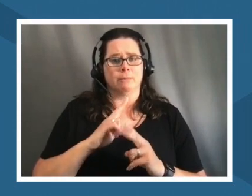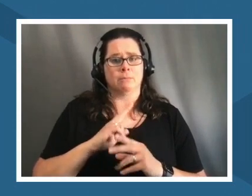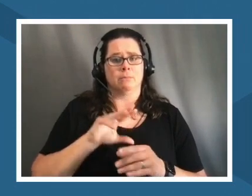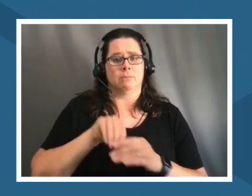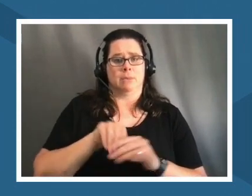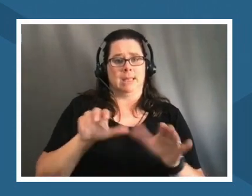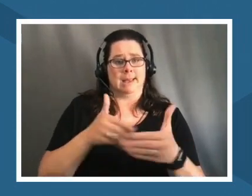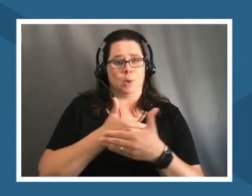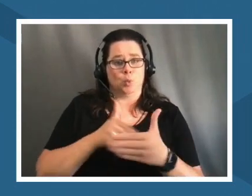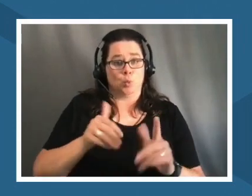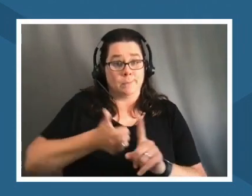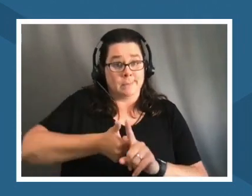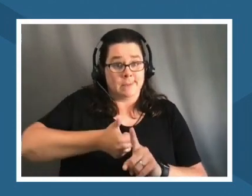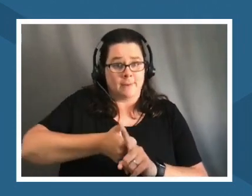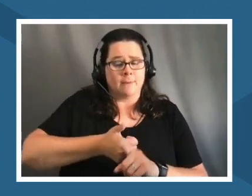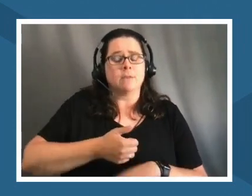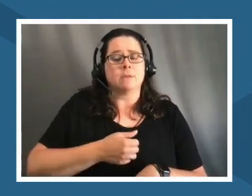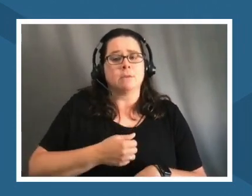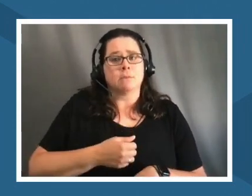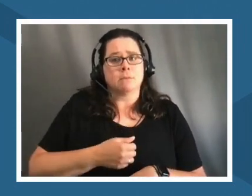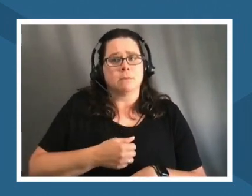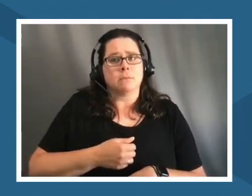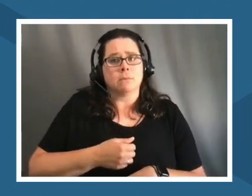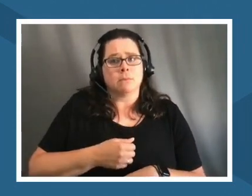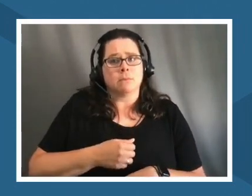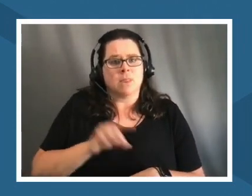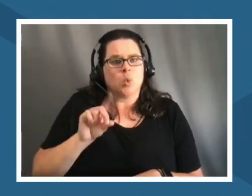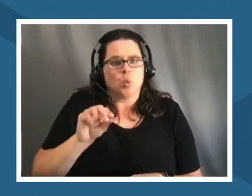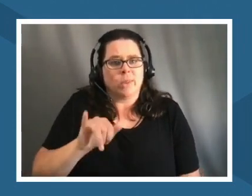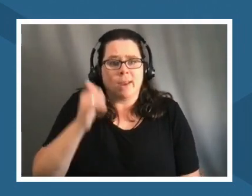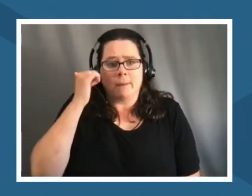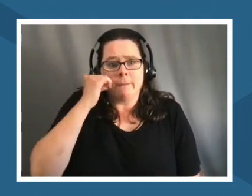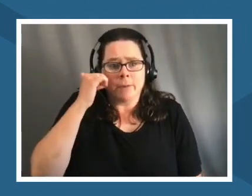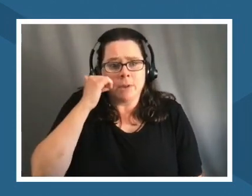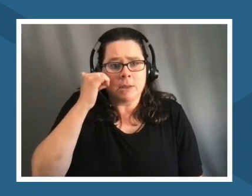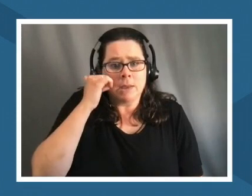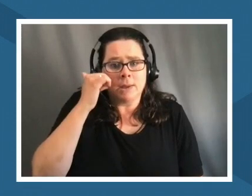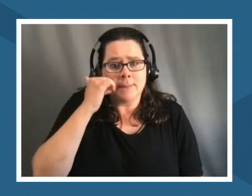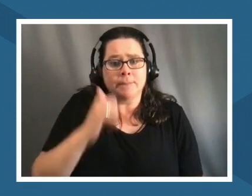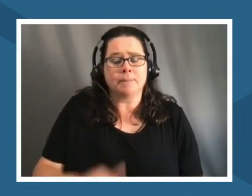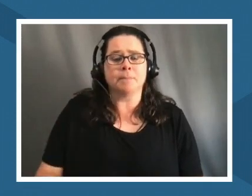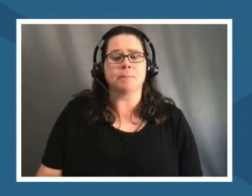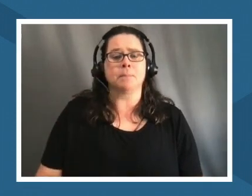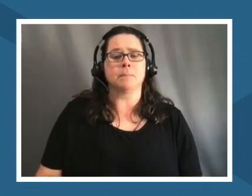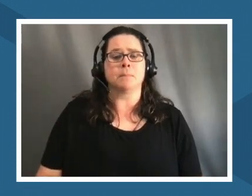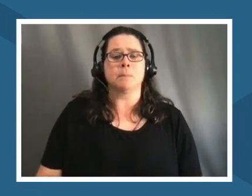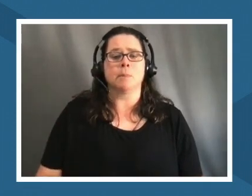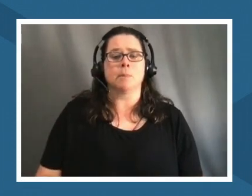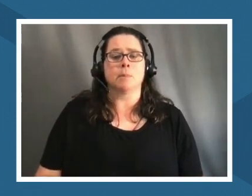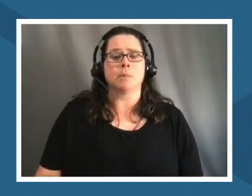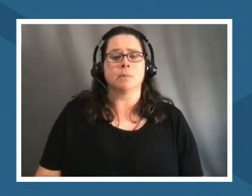something i i do daily i i reflect daily